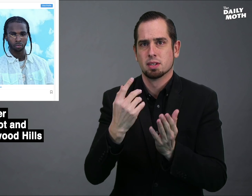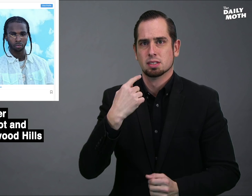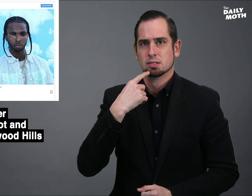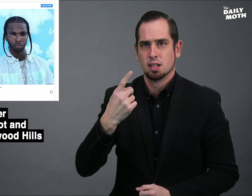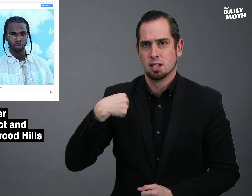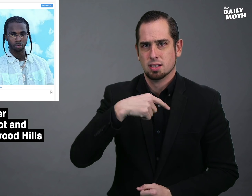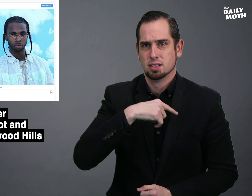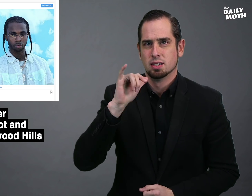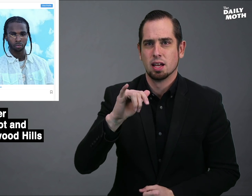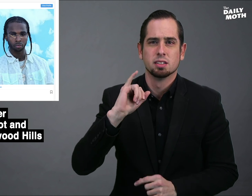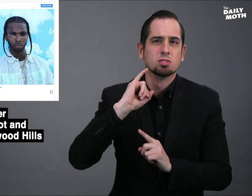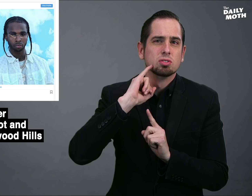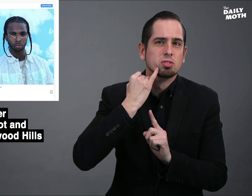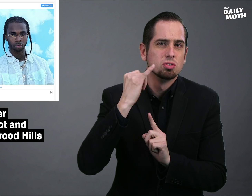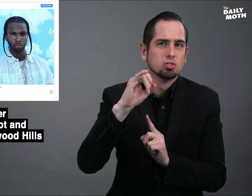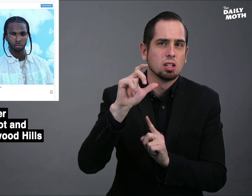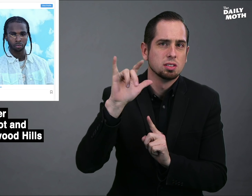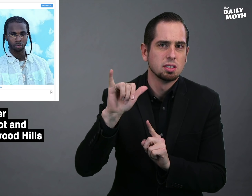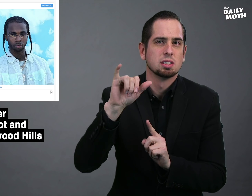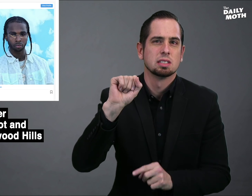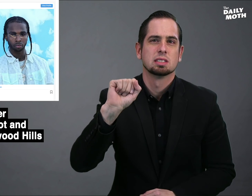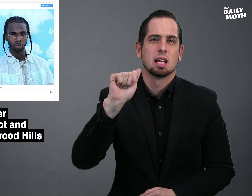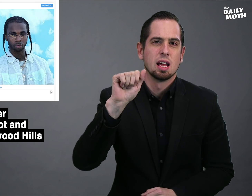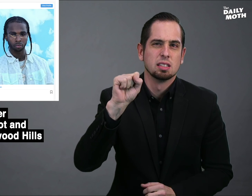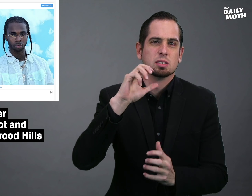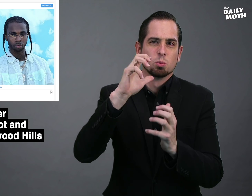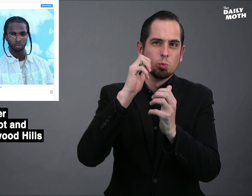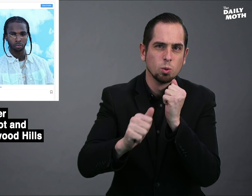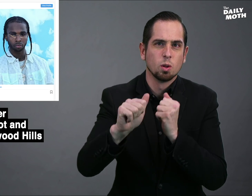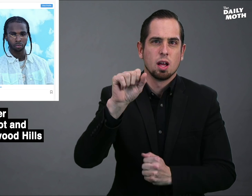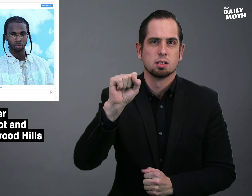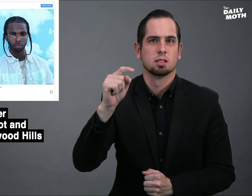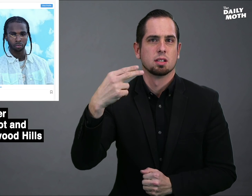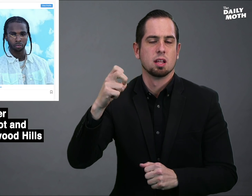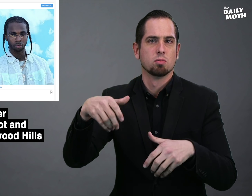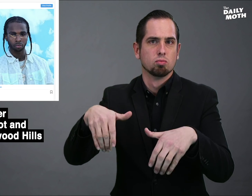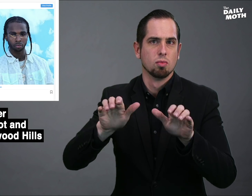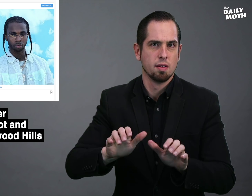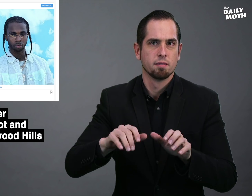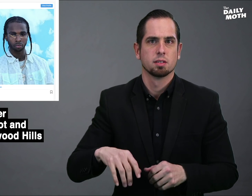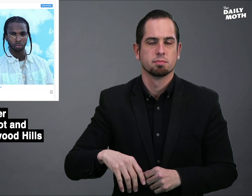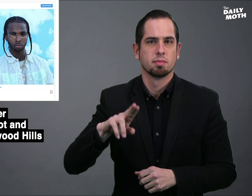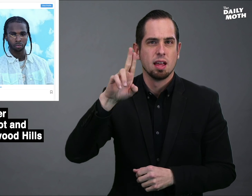that jealousy is as cruel as the grave.